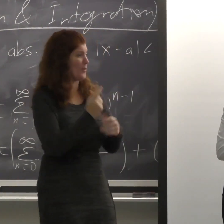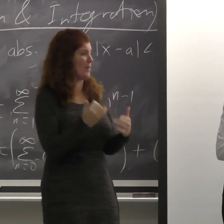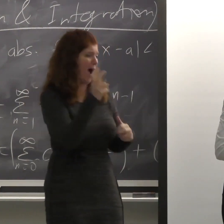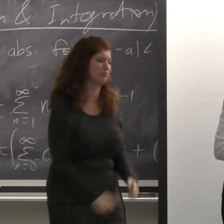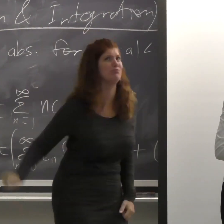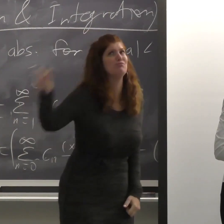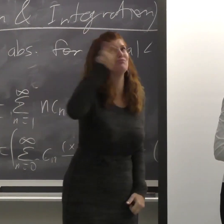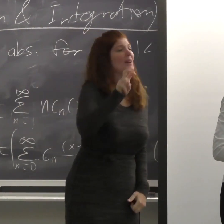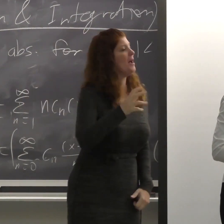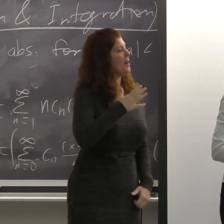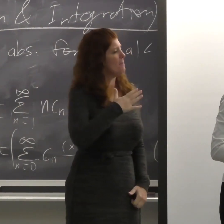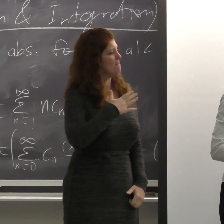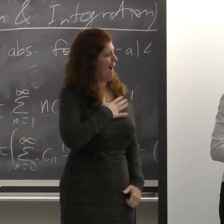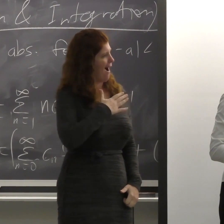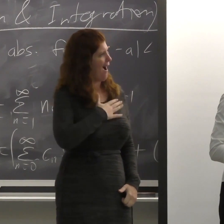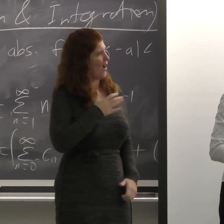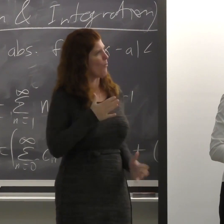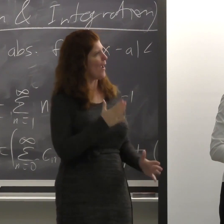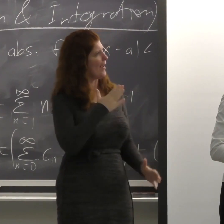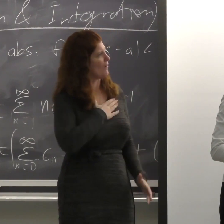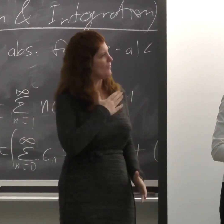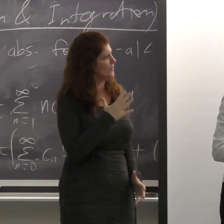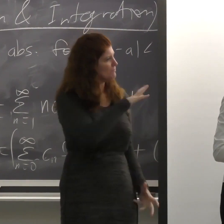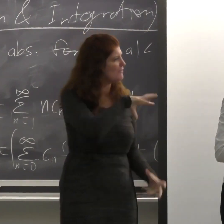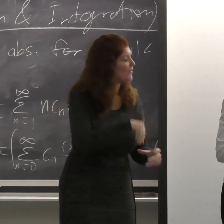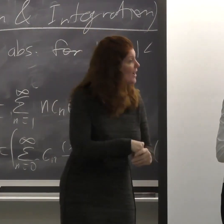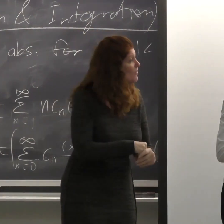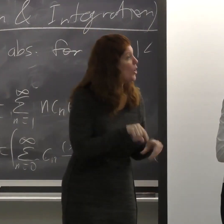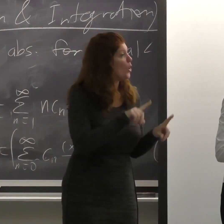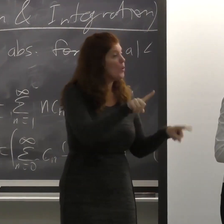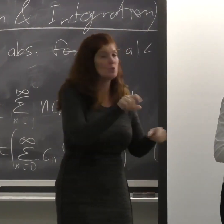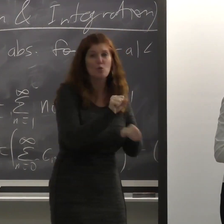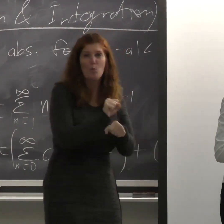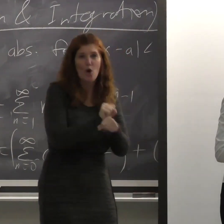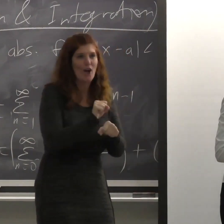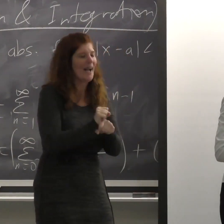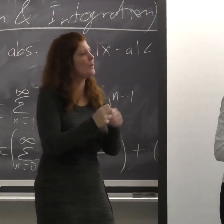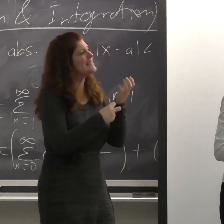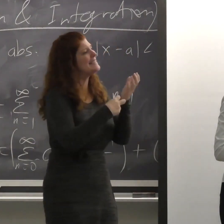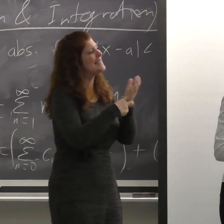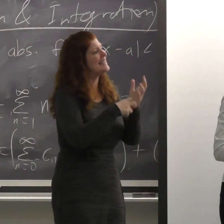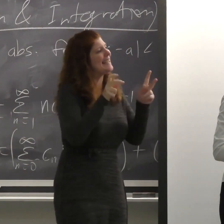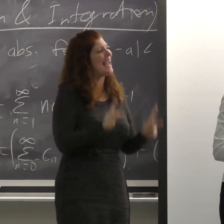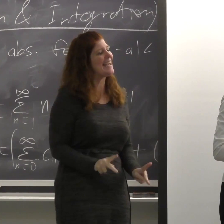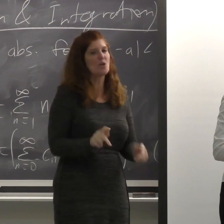And my way of giving back is to work as a ticket agent with Amtrak.